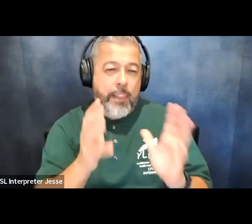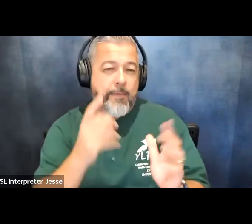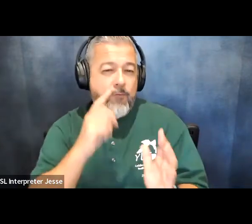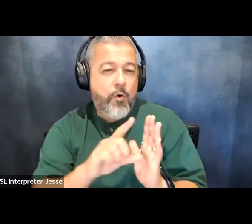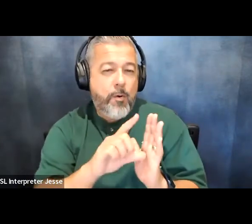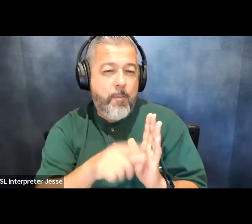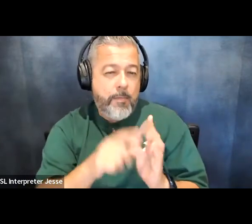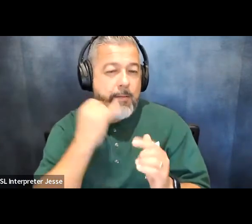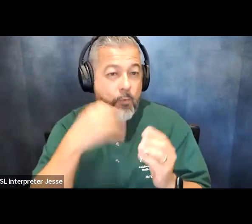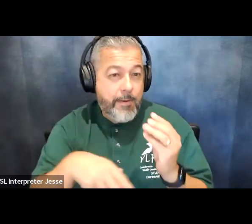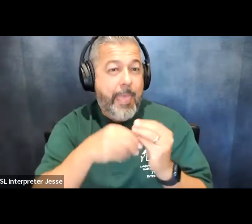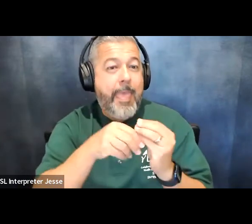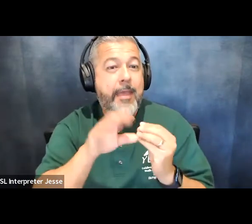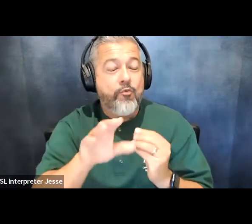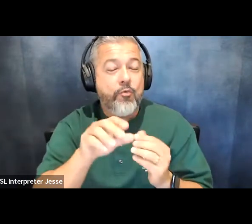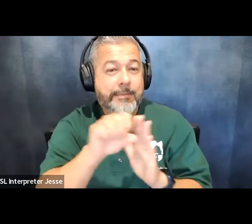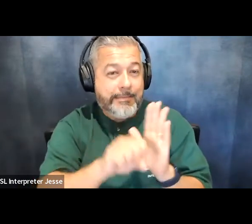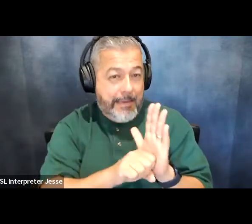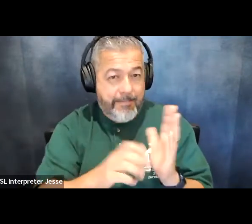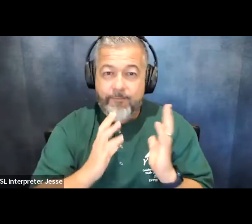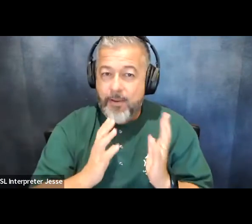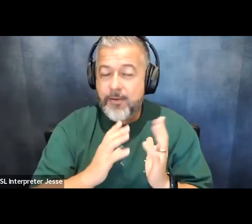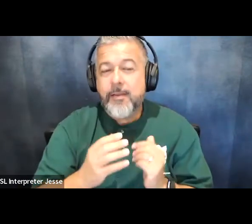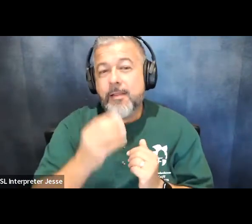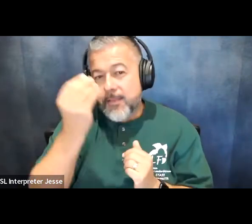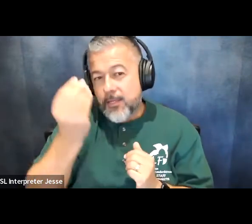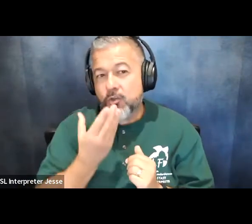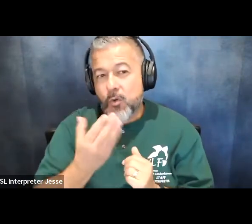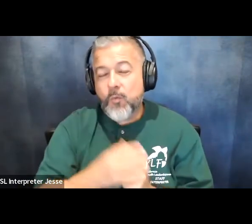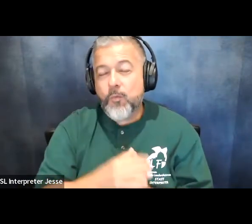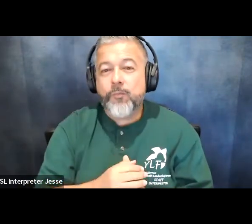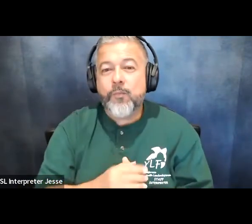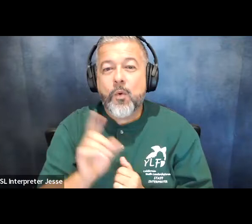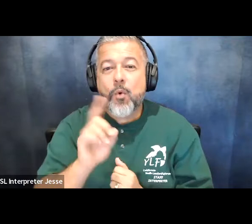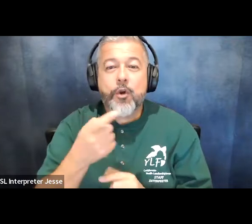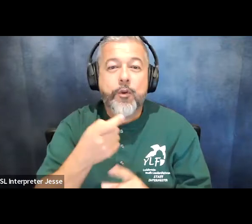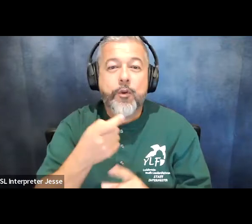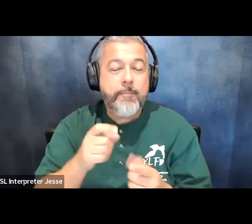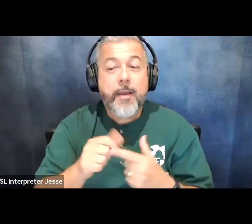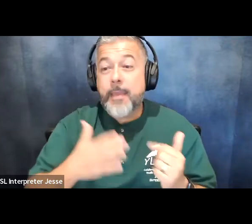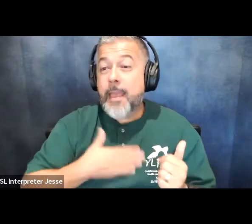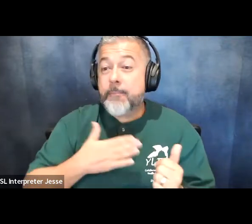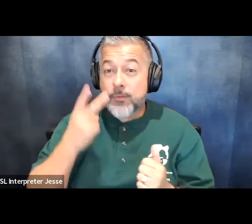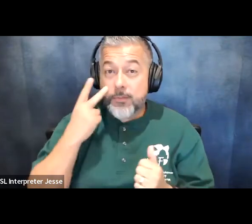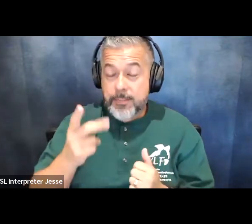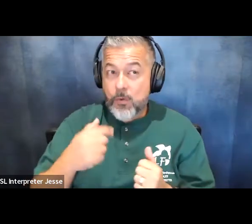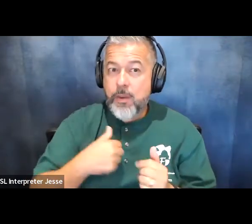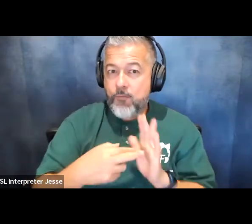to add your state to it thank you guys so much for letting us know where you're coming from it's great to see that we do have representation from